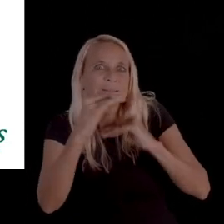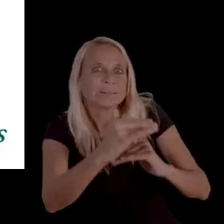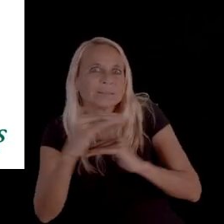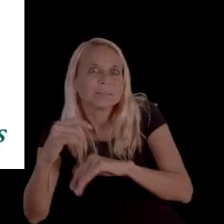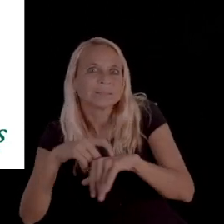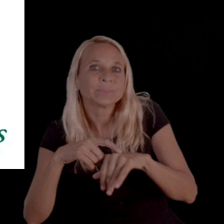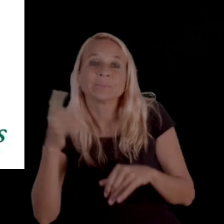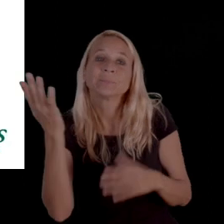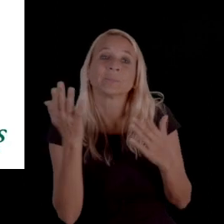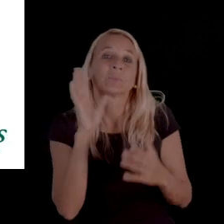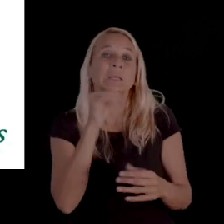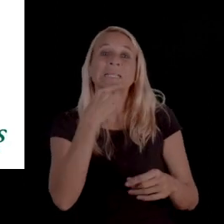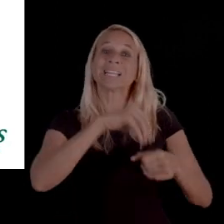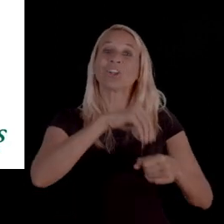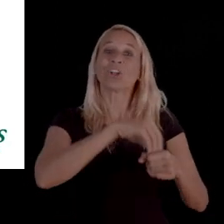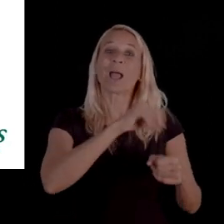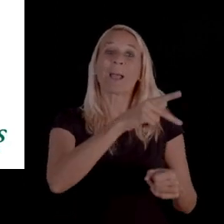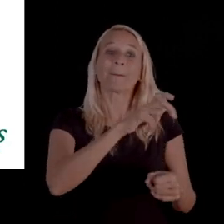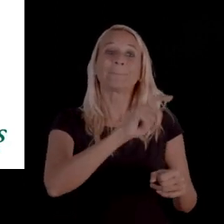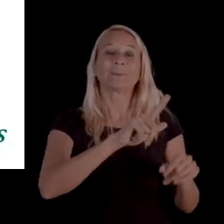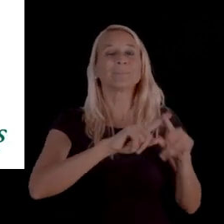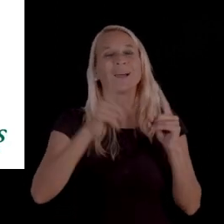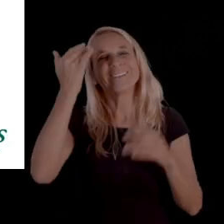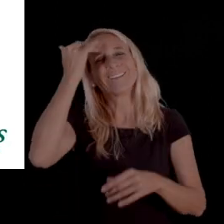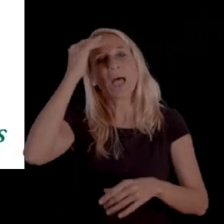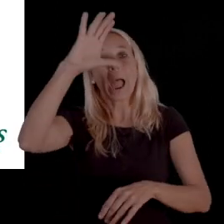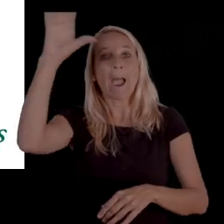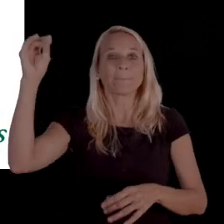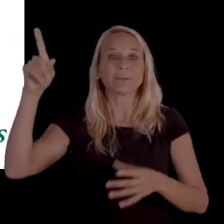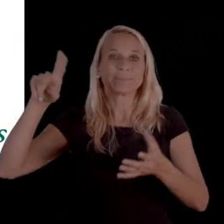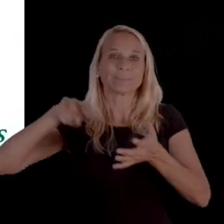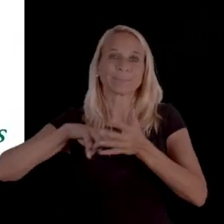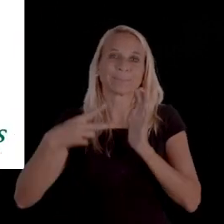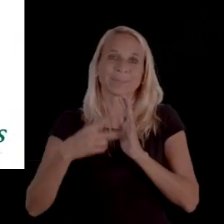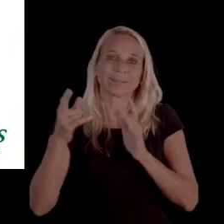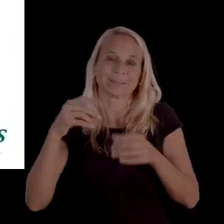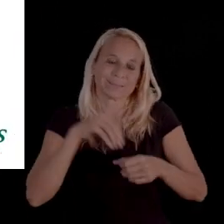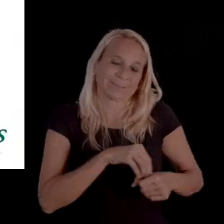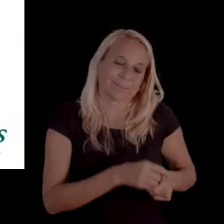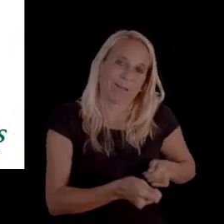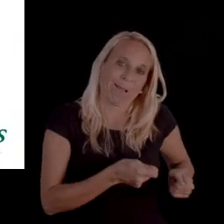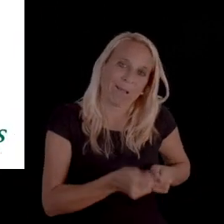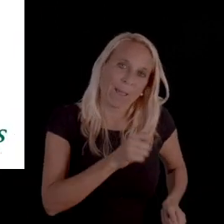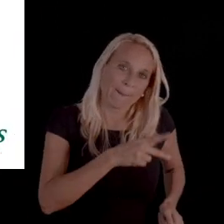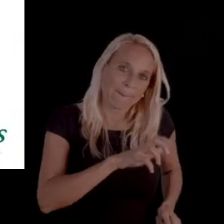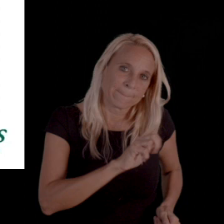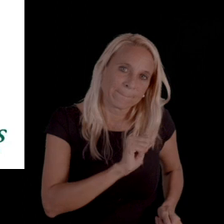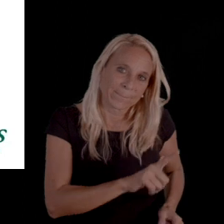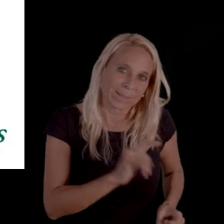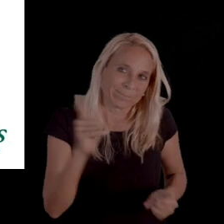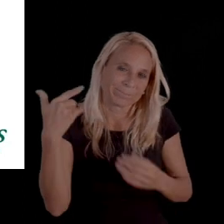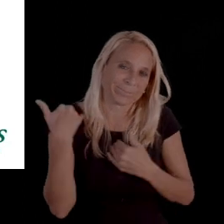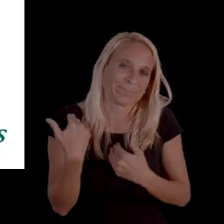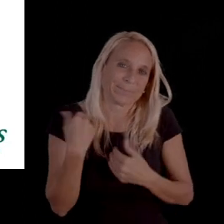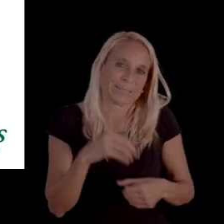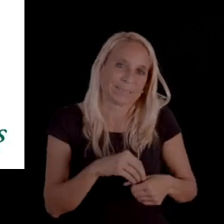but because the letter's coming from the managed care company, they're the ones that handle initially an appeal.